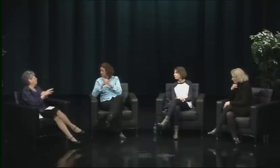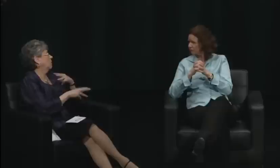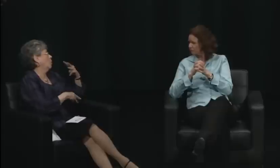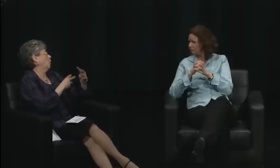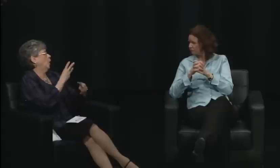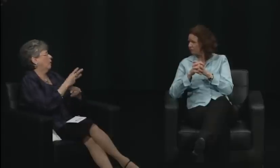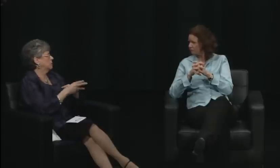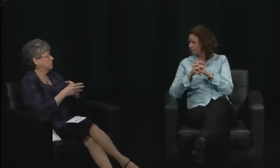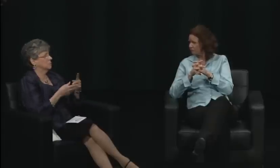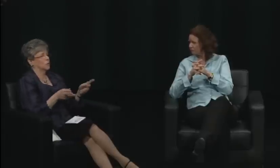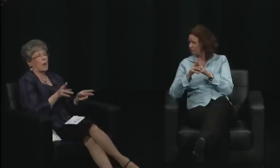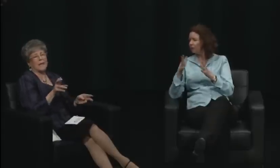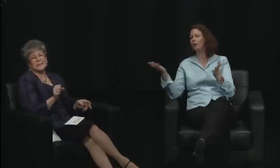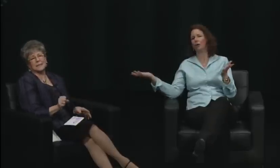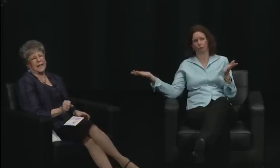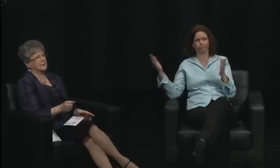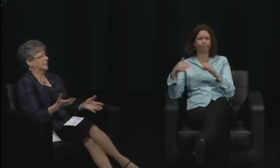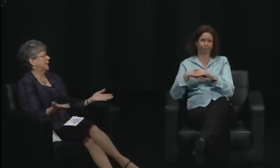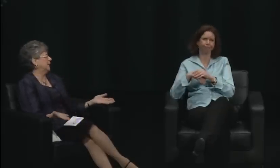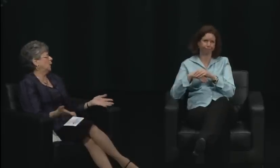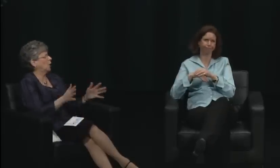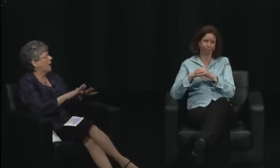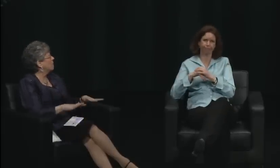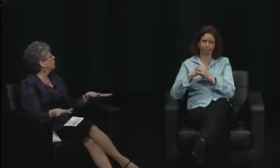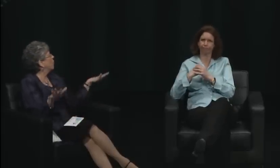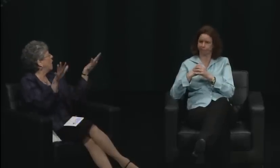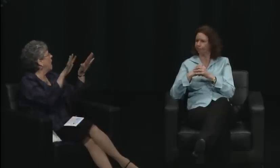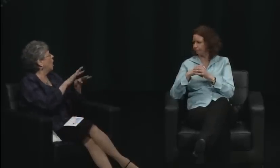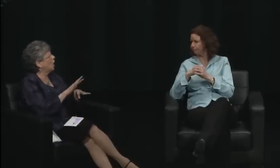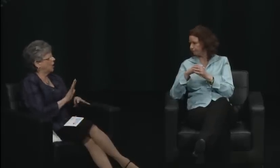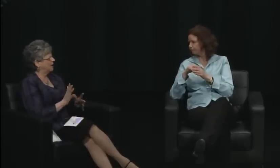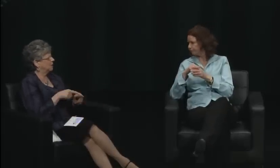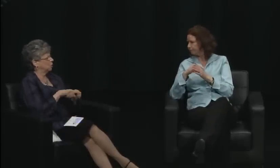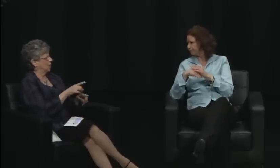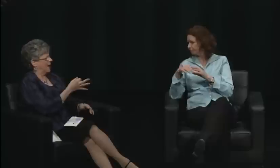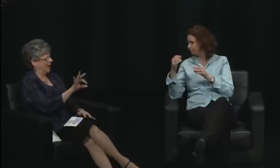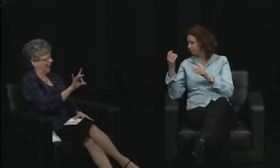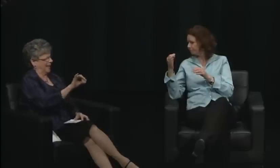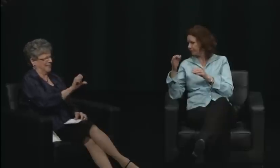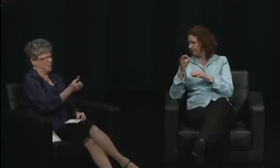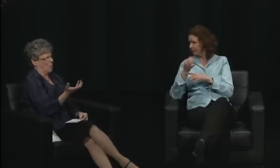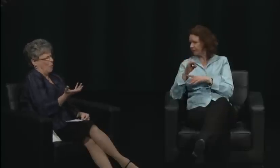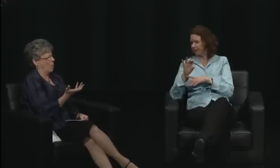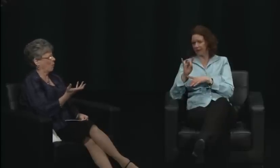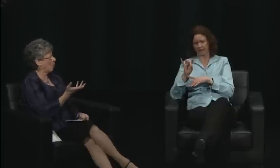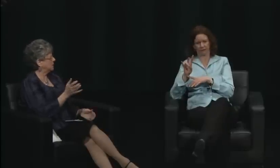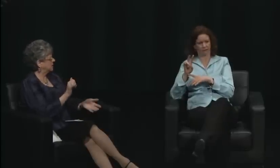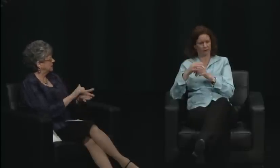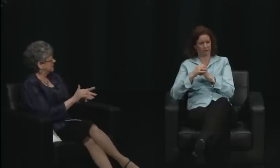You've already talked about this, but could you perhaps talk a little bit about the role and place of women on campus,